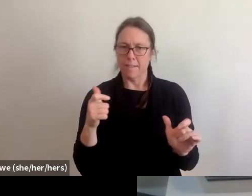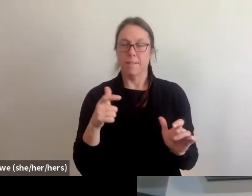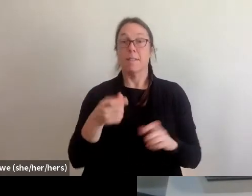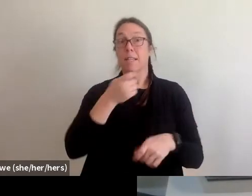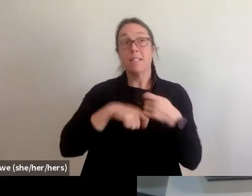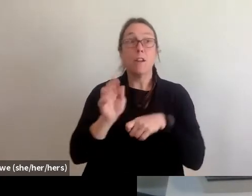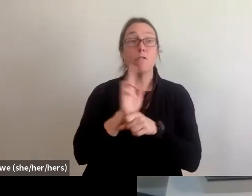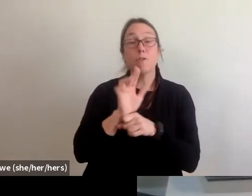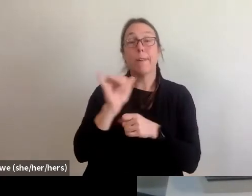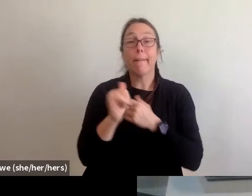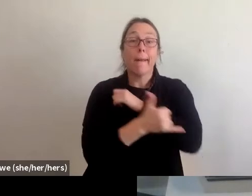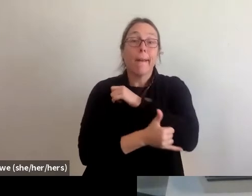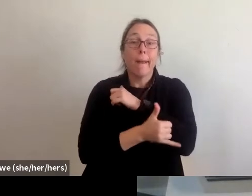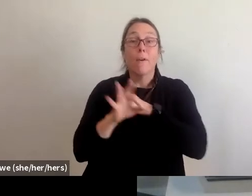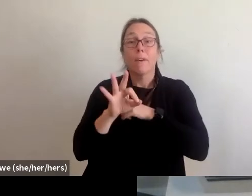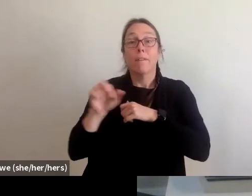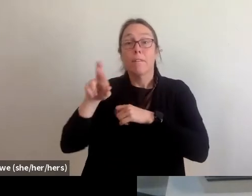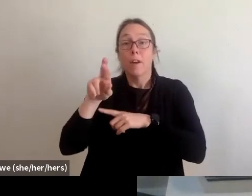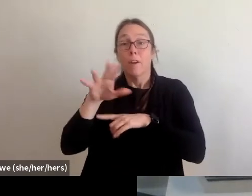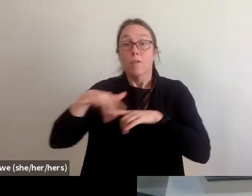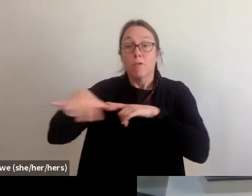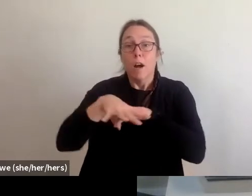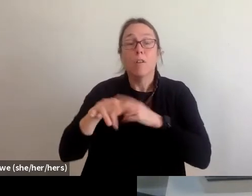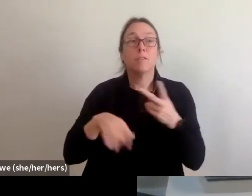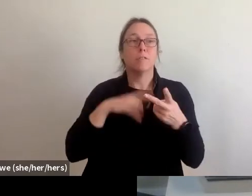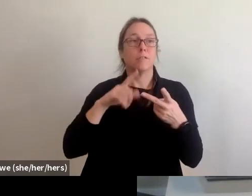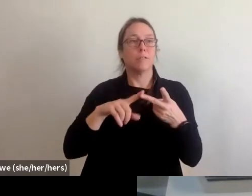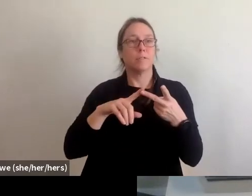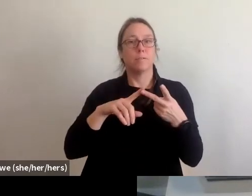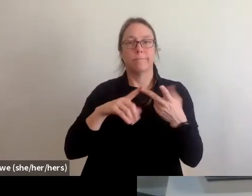or other mobile home parks to put those units in their,